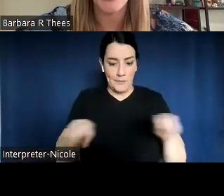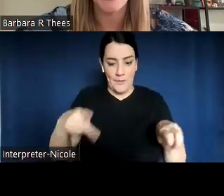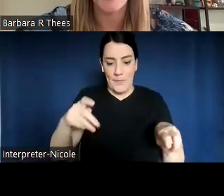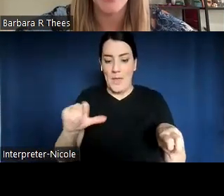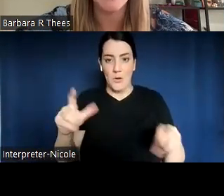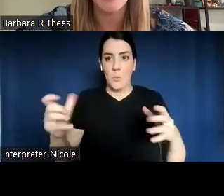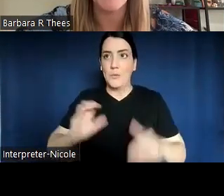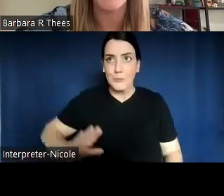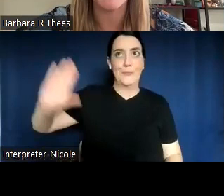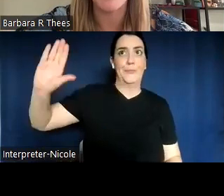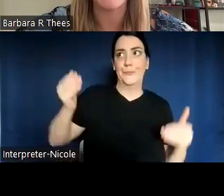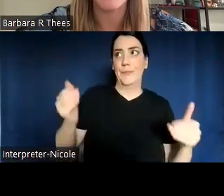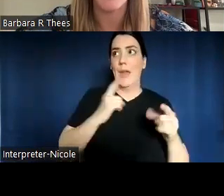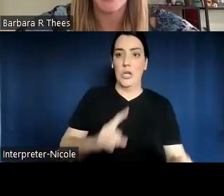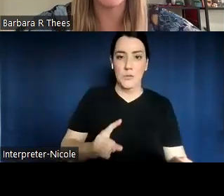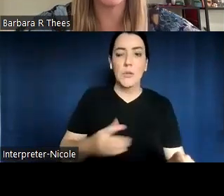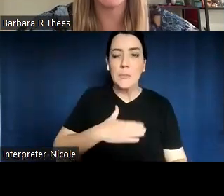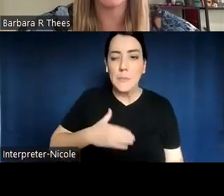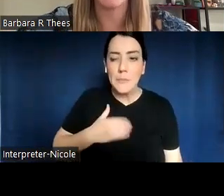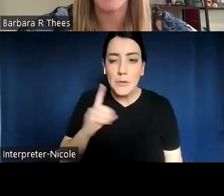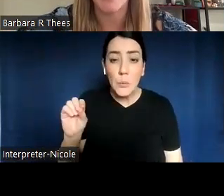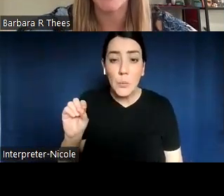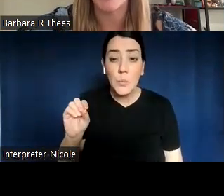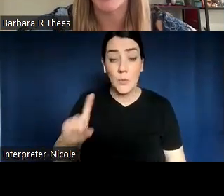The first question, what has been the most beneficial aspect of connecting with your